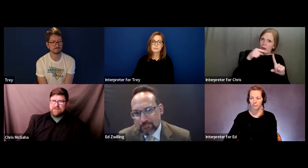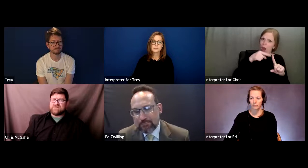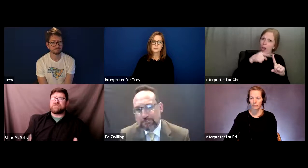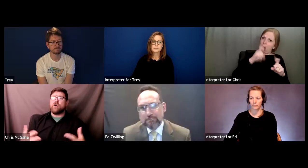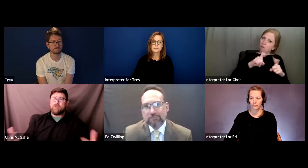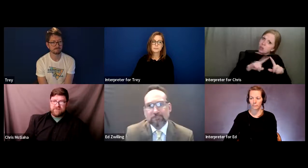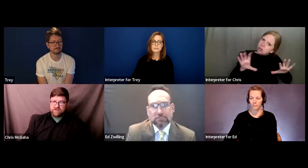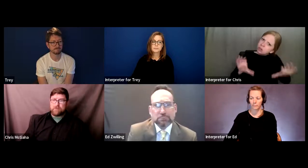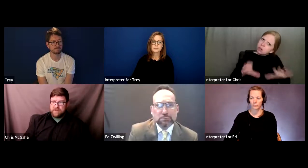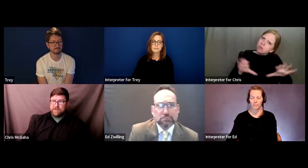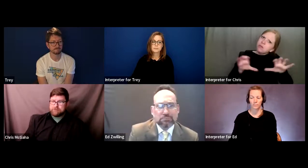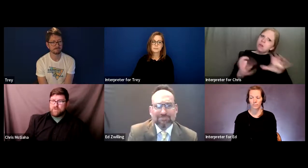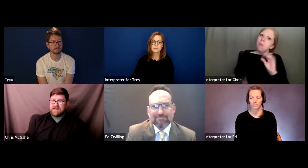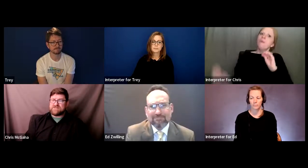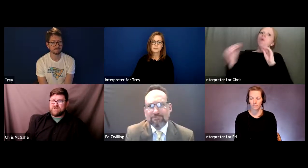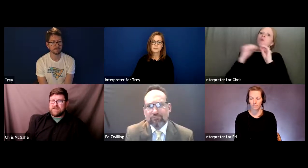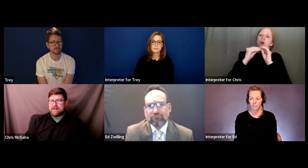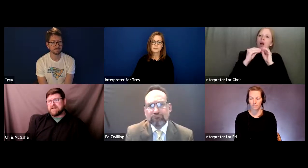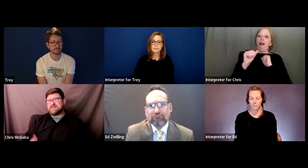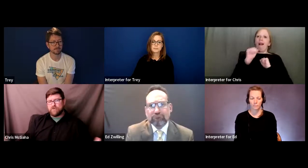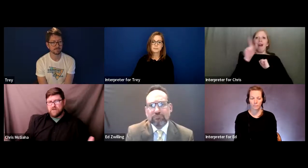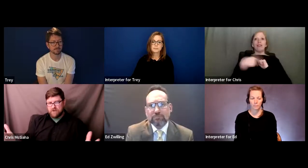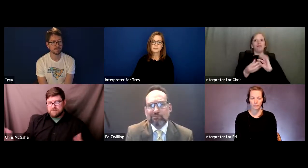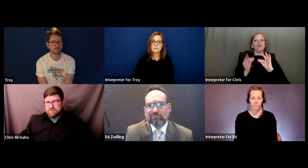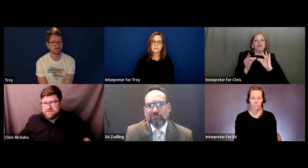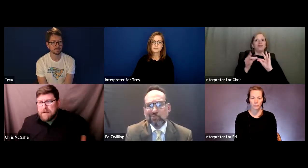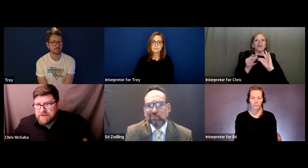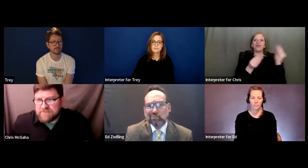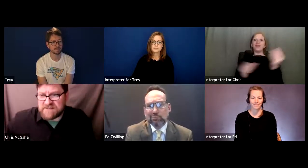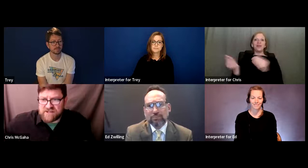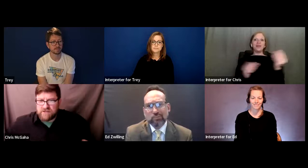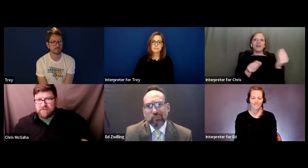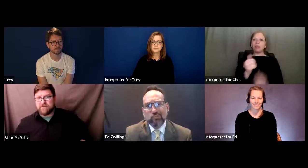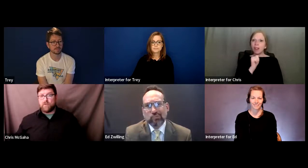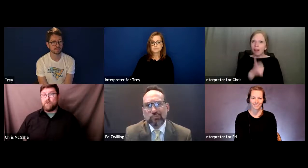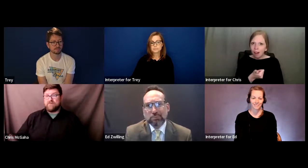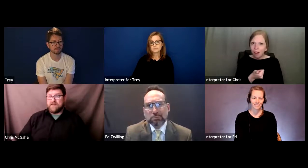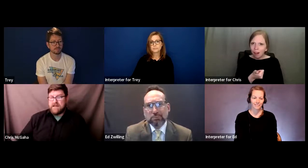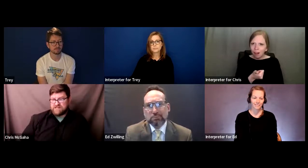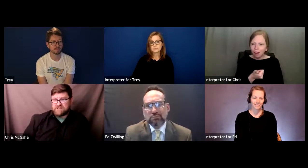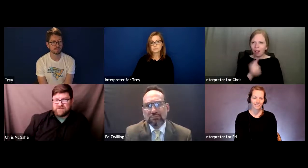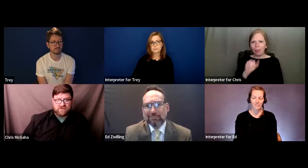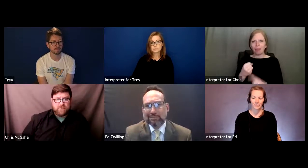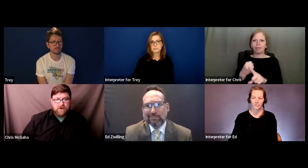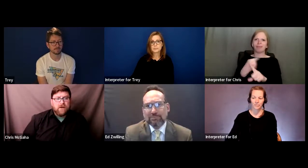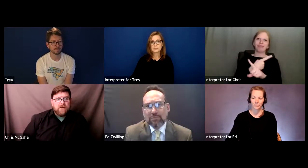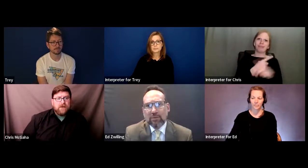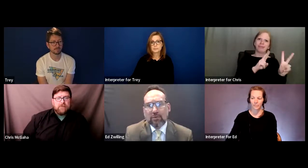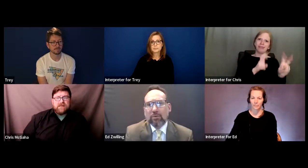of the scope of interpreting with that student and that's a whole other topic of discussion on the role of the educational interpreter.